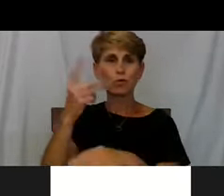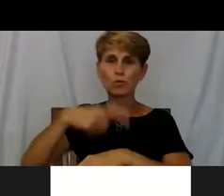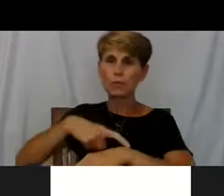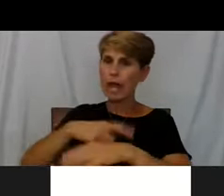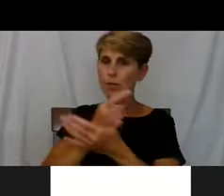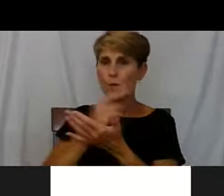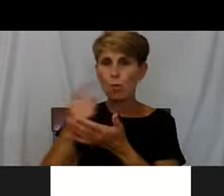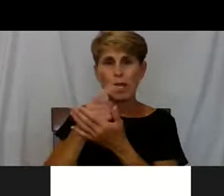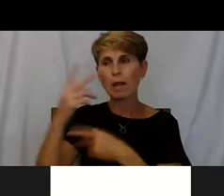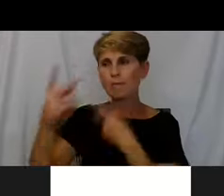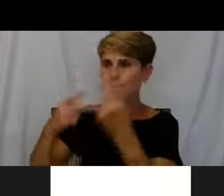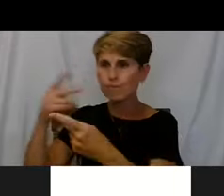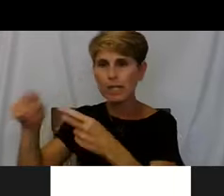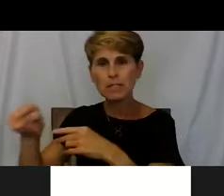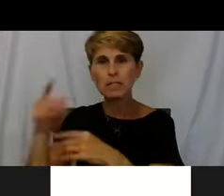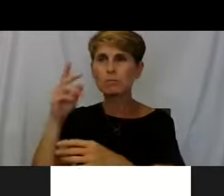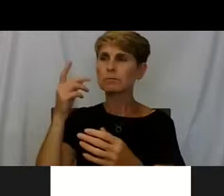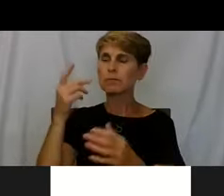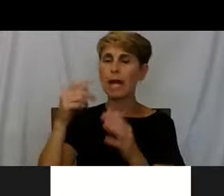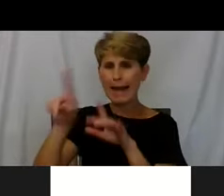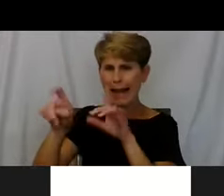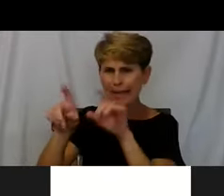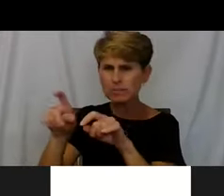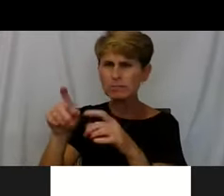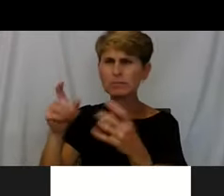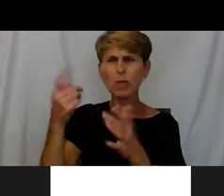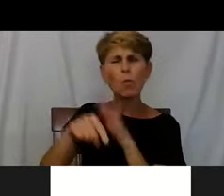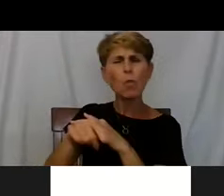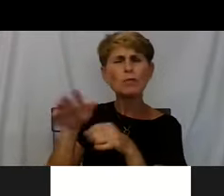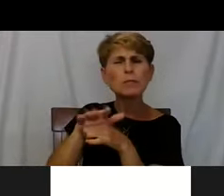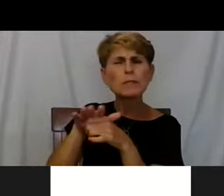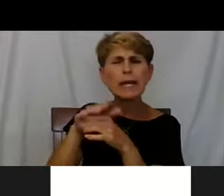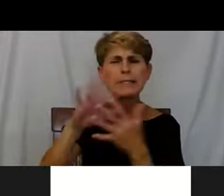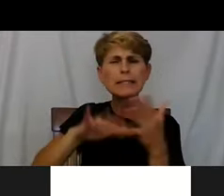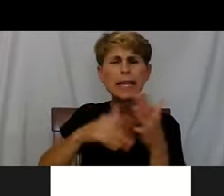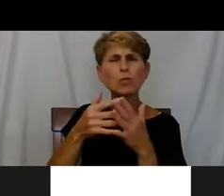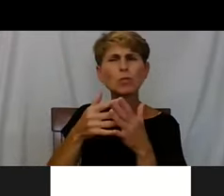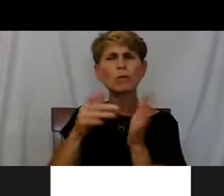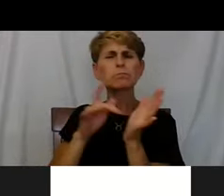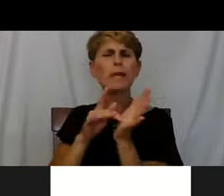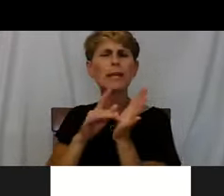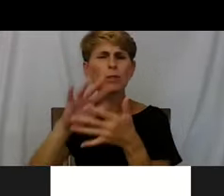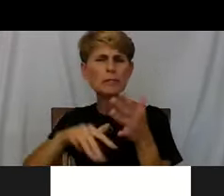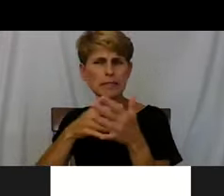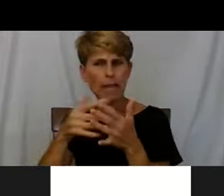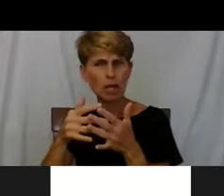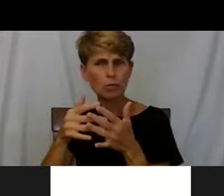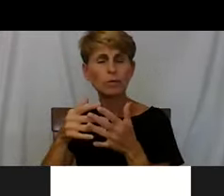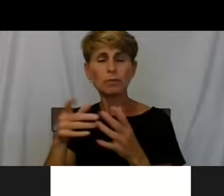What's your medical schedule? What's your psych schedule? What do you need to do today and I will see you in a couple of hours.